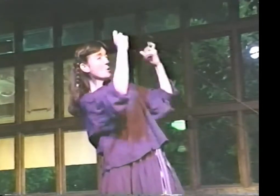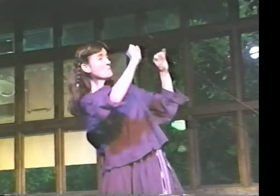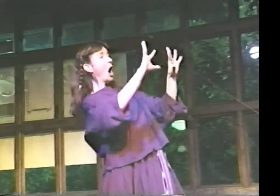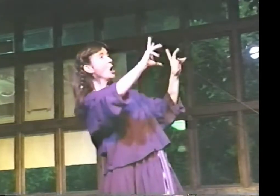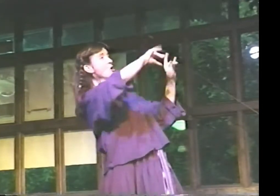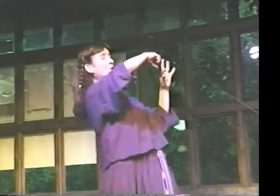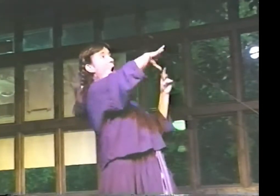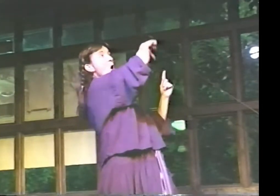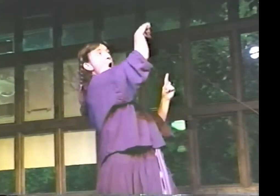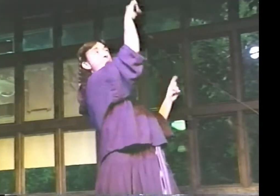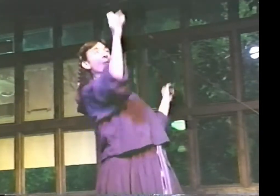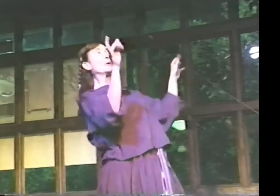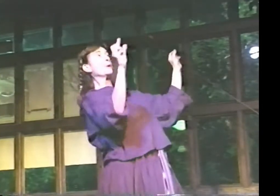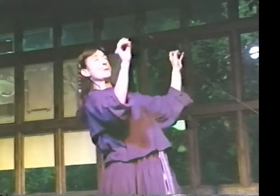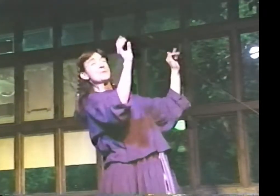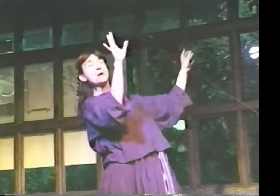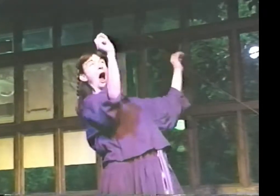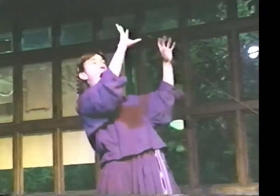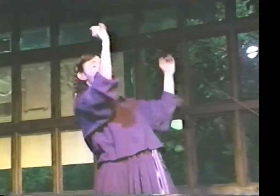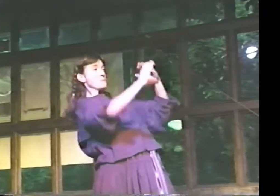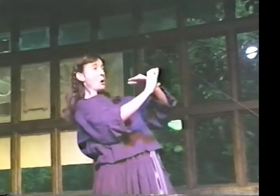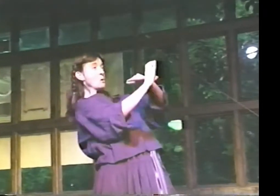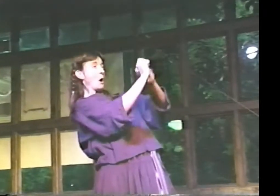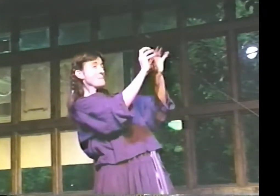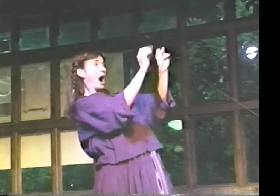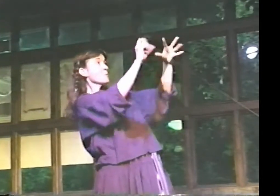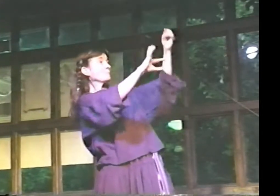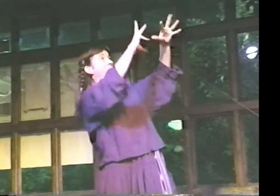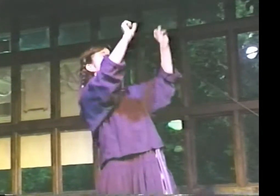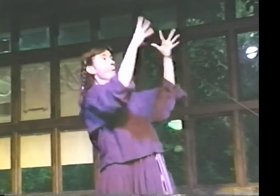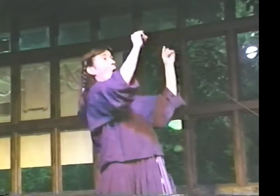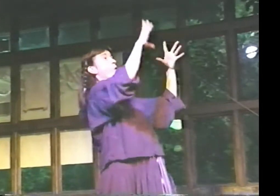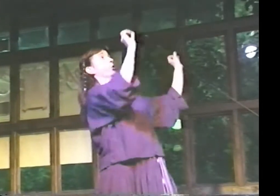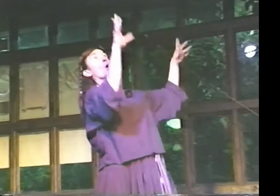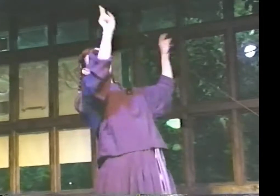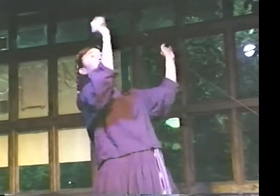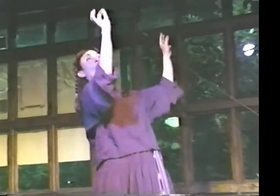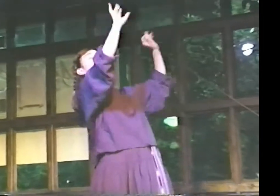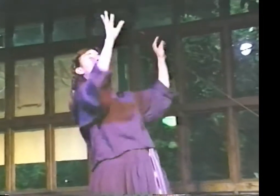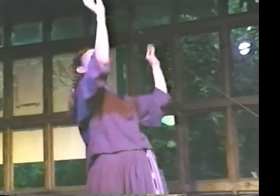GOLDEN, BRILLIANT, MAGICAL COLORS OF THE SUN.